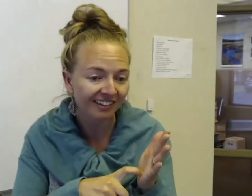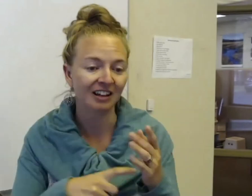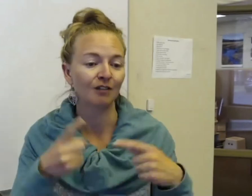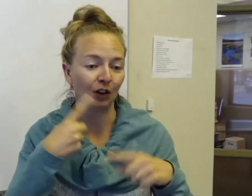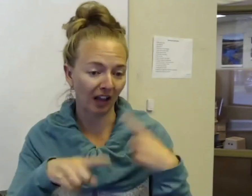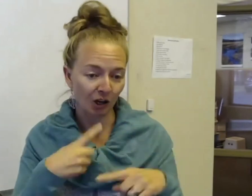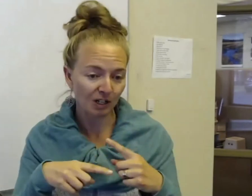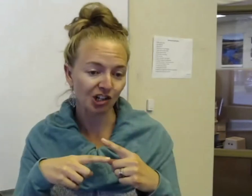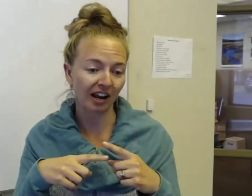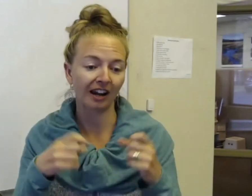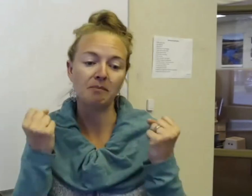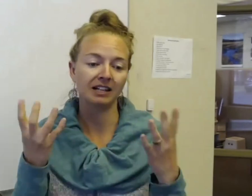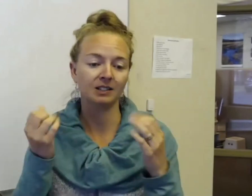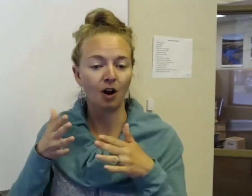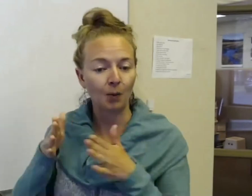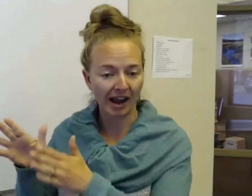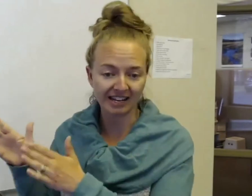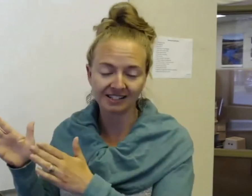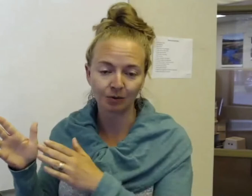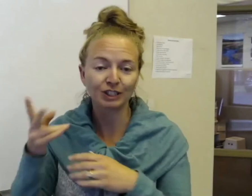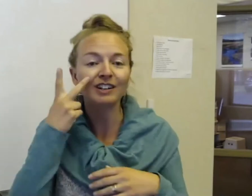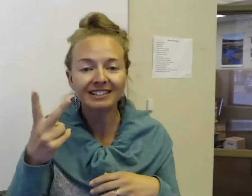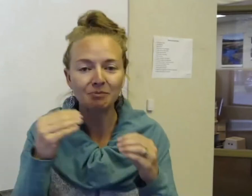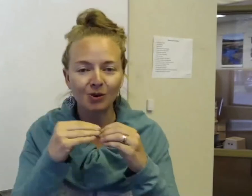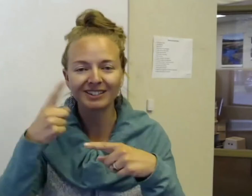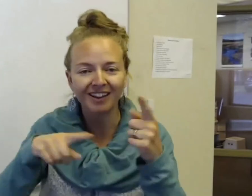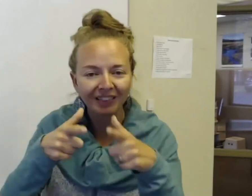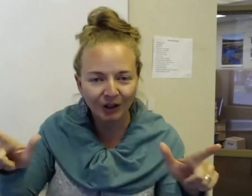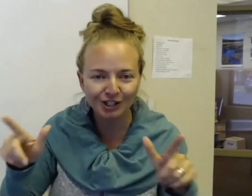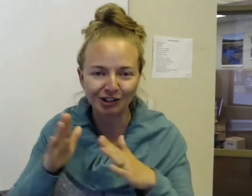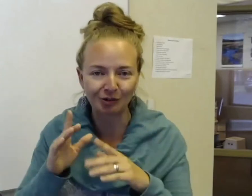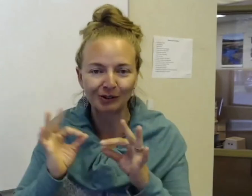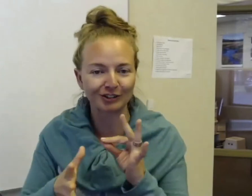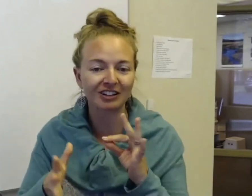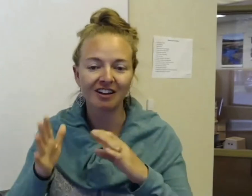for the language in many so other ways. We're starting to see more sign language interpreters